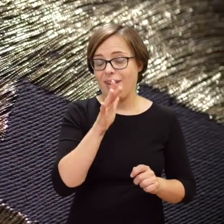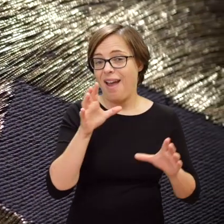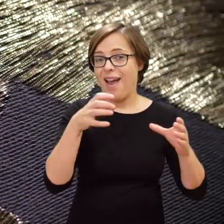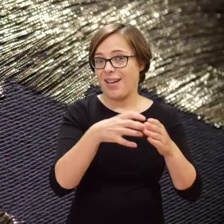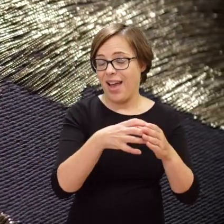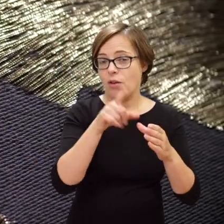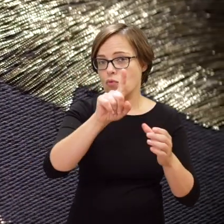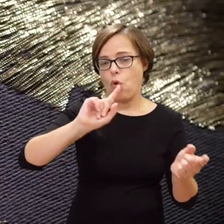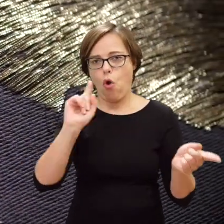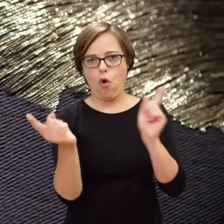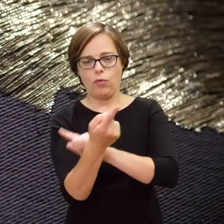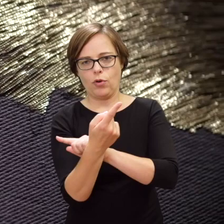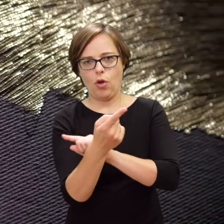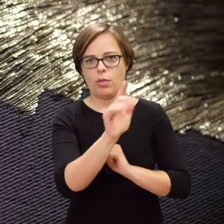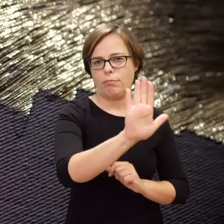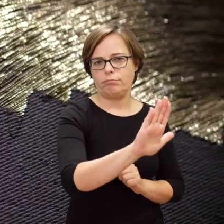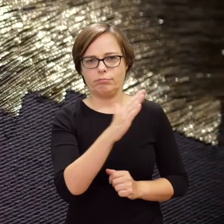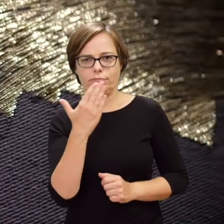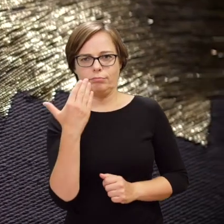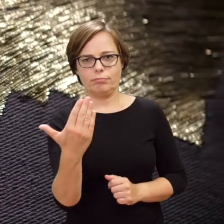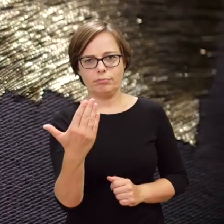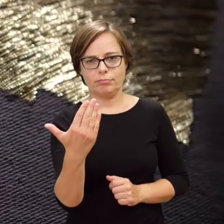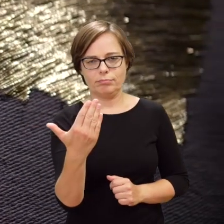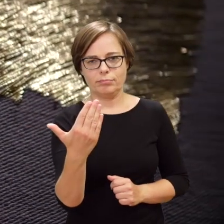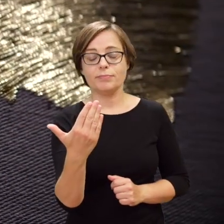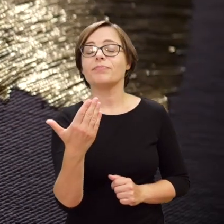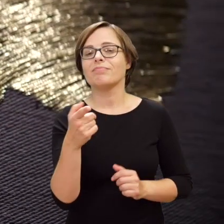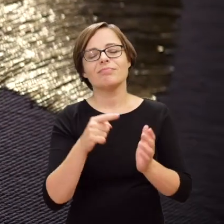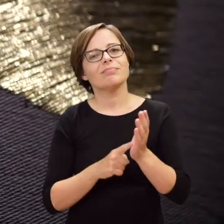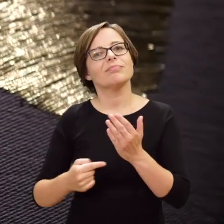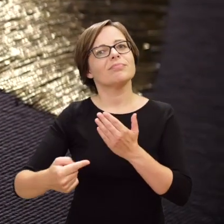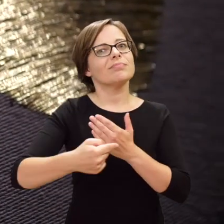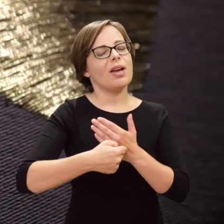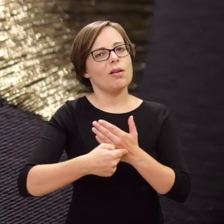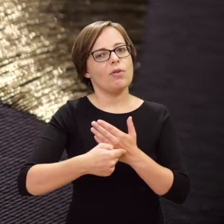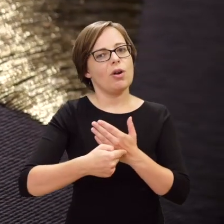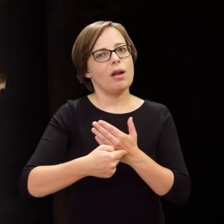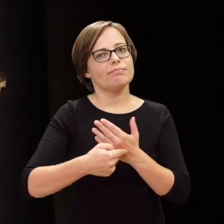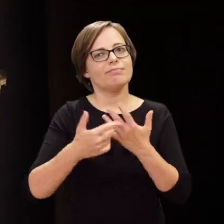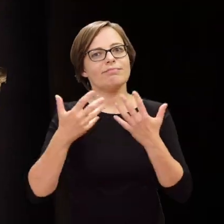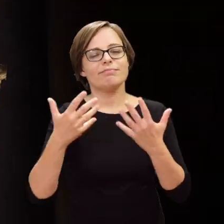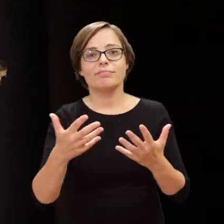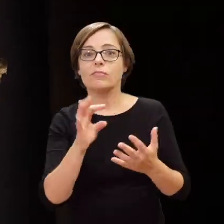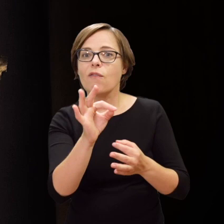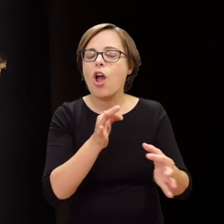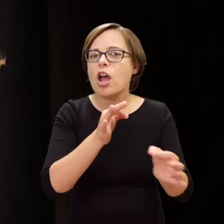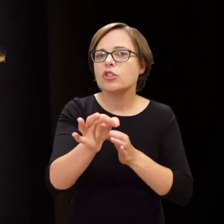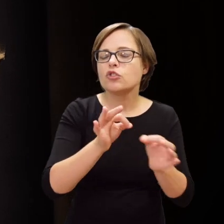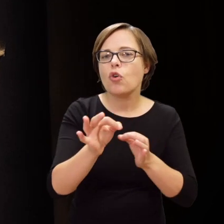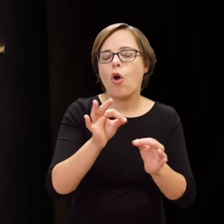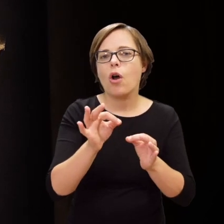It has been horizontally twisted, thus showing a reflection of sorts, the other side,